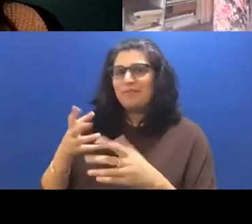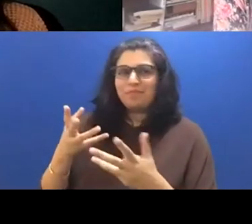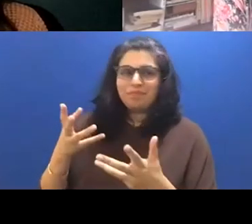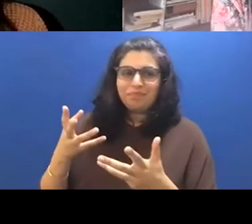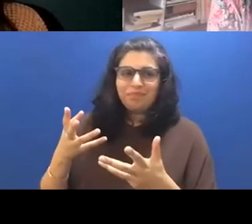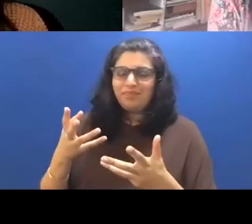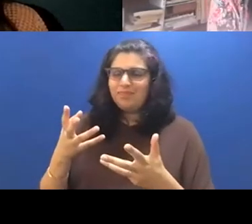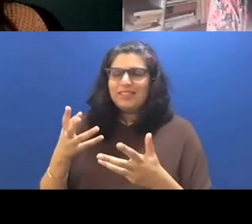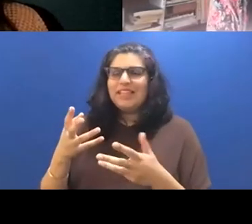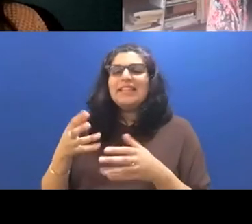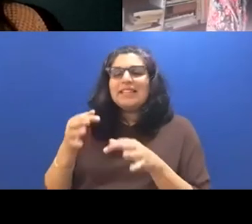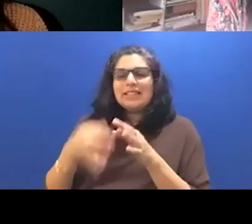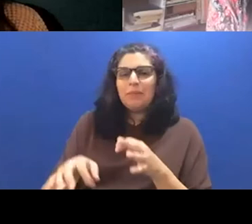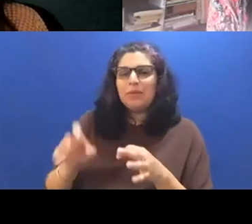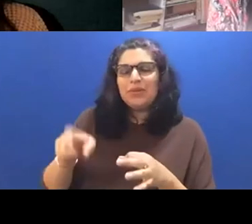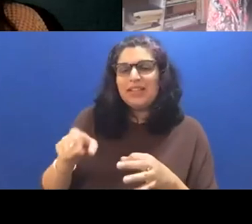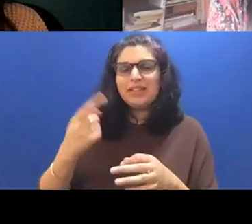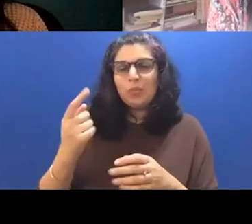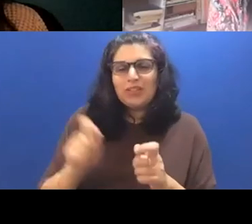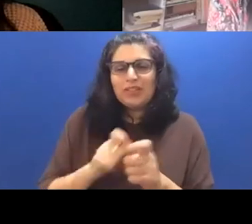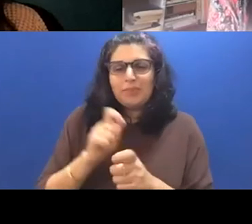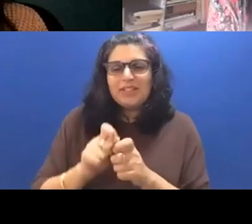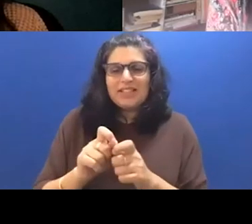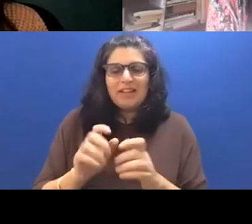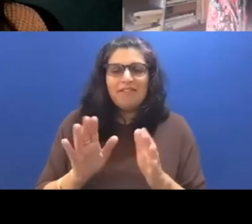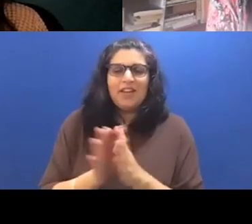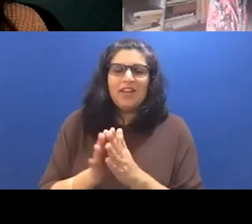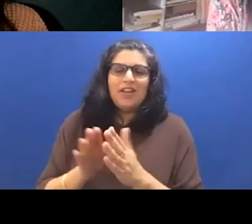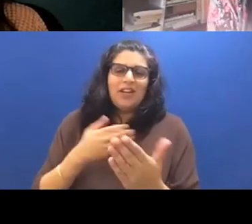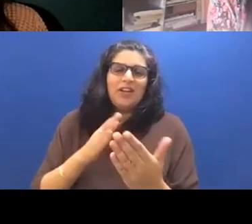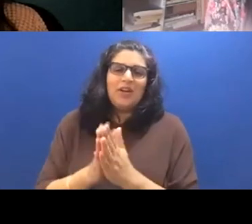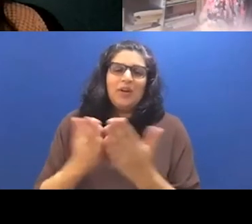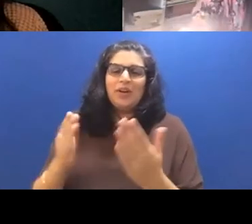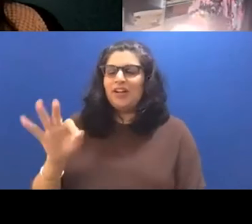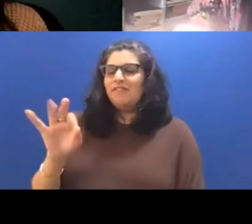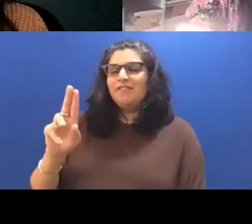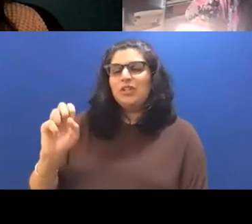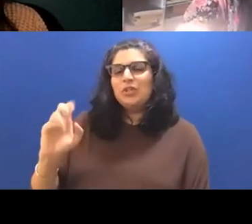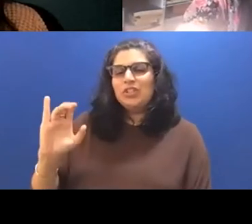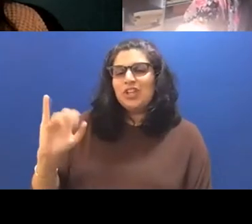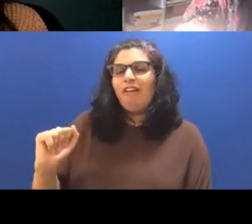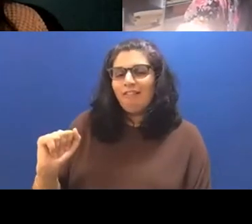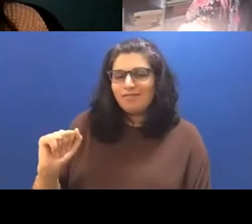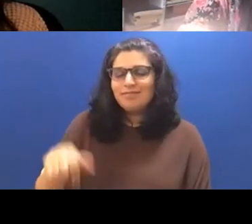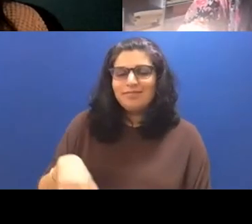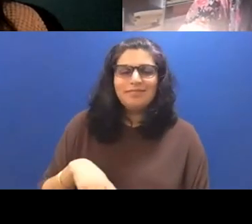cookbook. But yeah, I'll add this to my cooking show. Unknown Speaker Oh my gosh, fuchsia. I actually think that